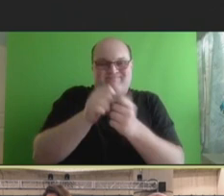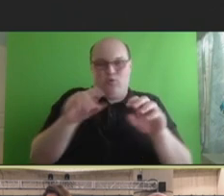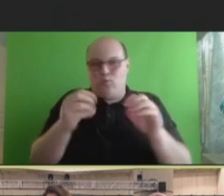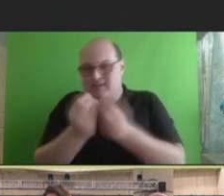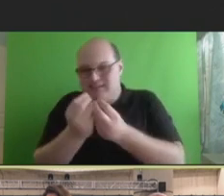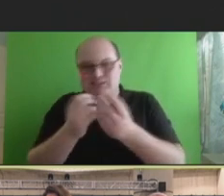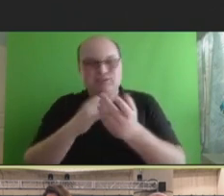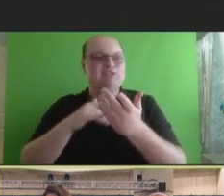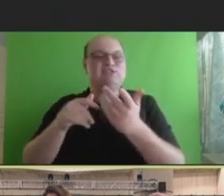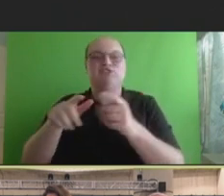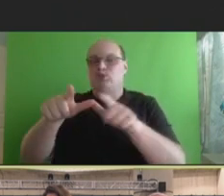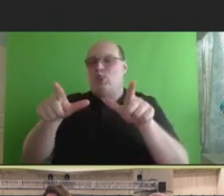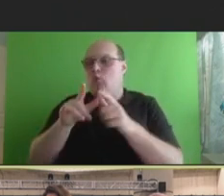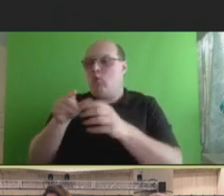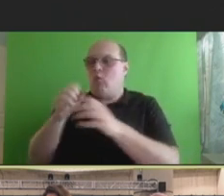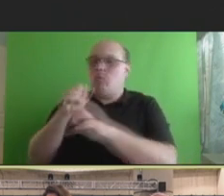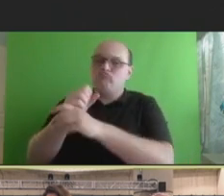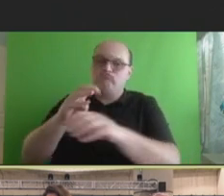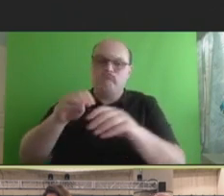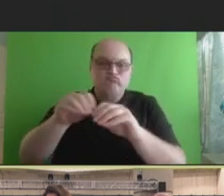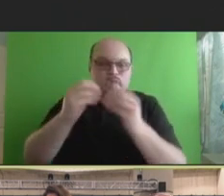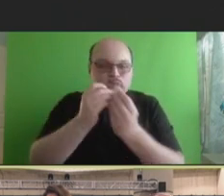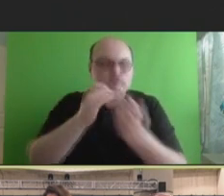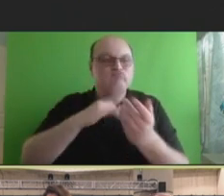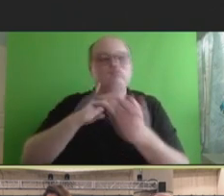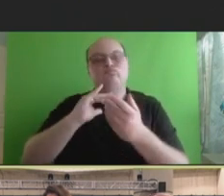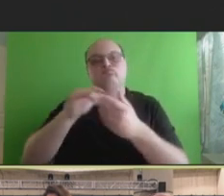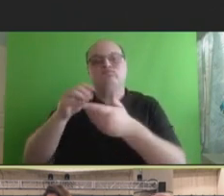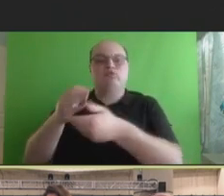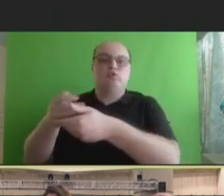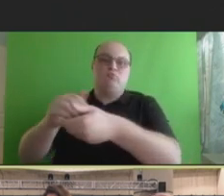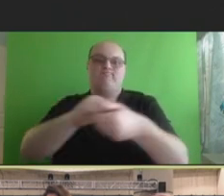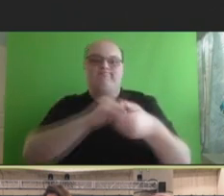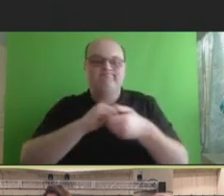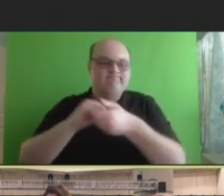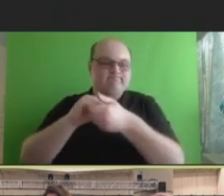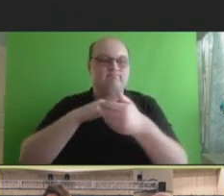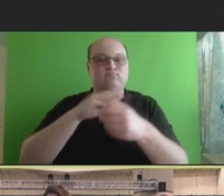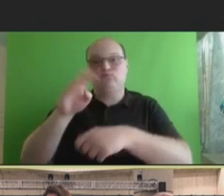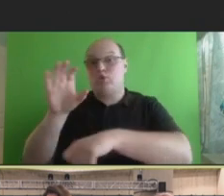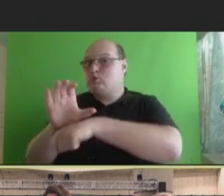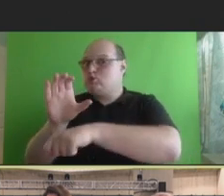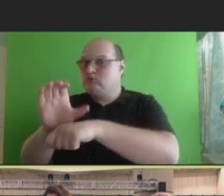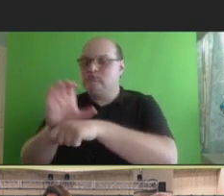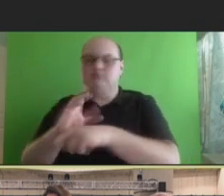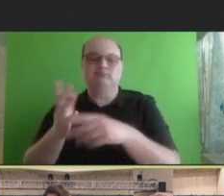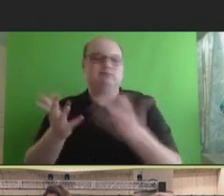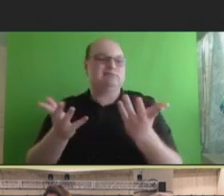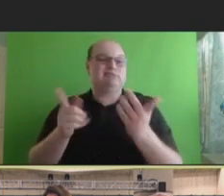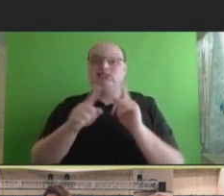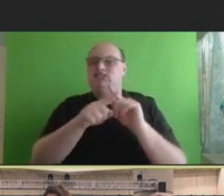engaging fraternal organizations, engaging -- you know, churches and others could potentially